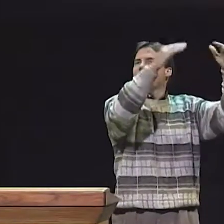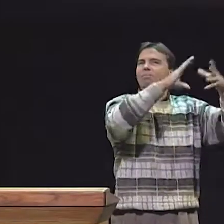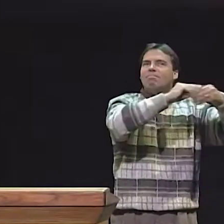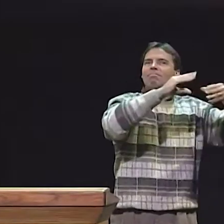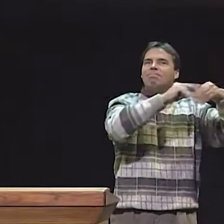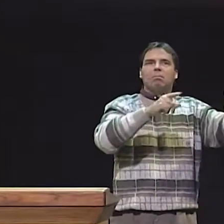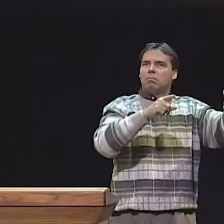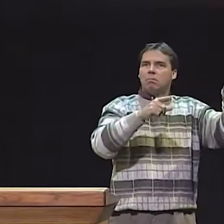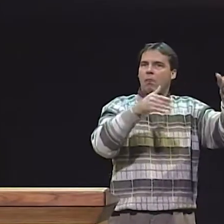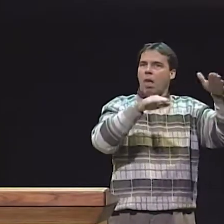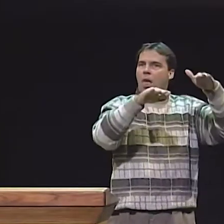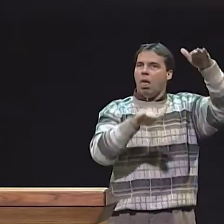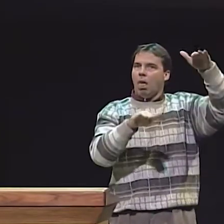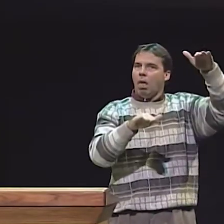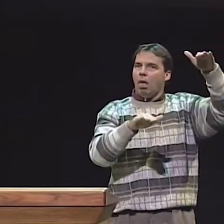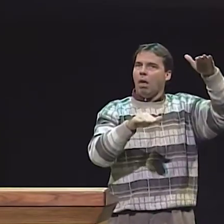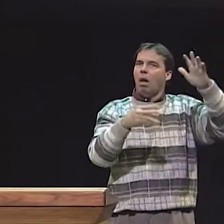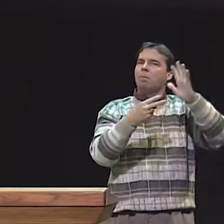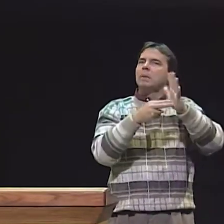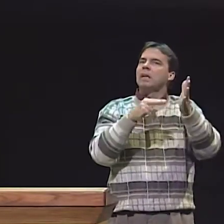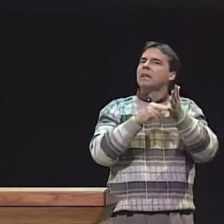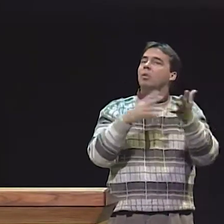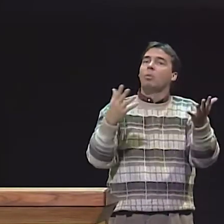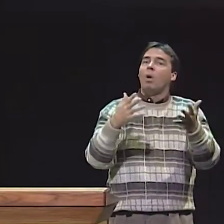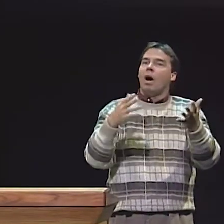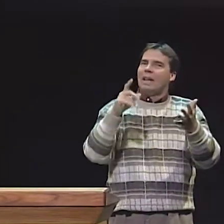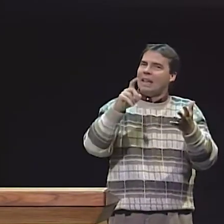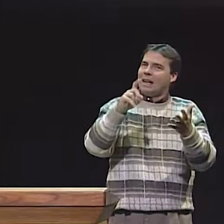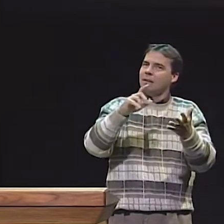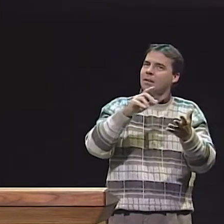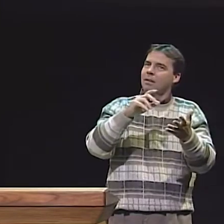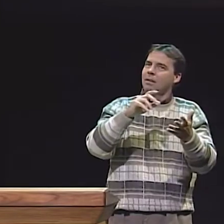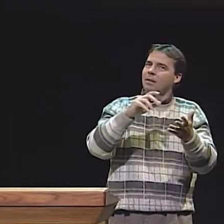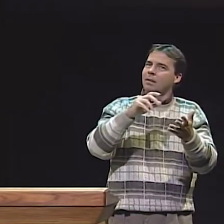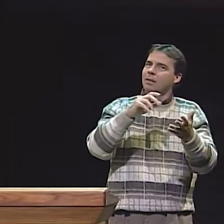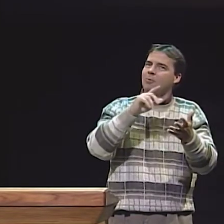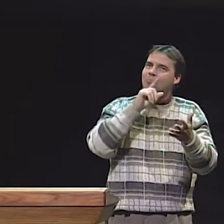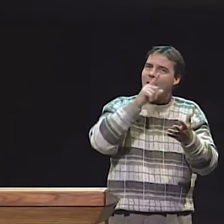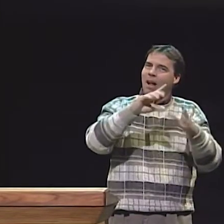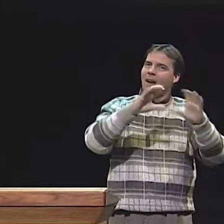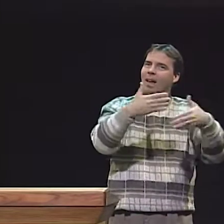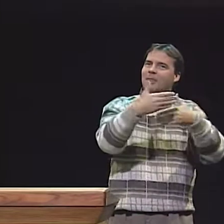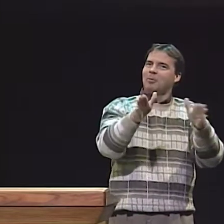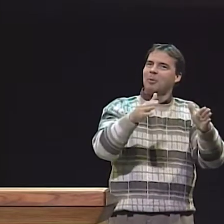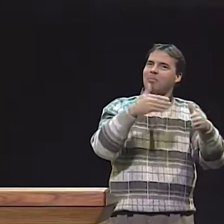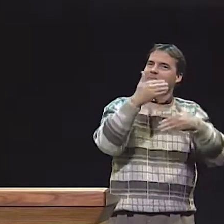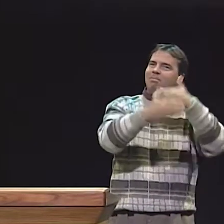BUT DOES THAT MEAN THAT THE LANGUAGE ACQUISITION IS COMPLETE? NO.